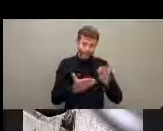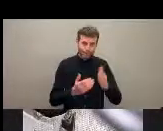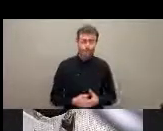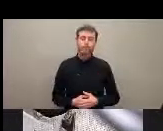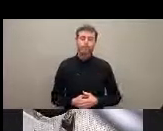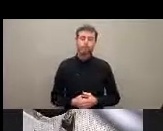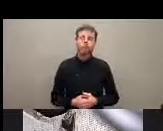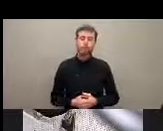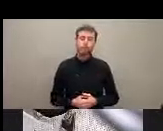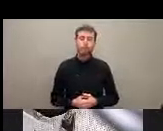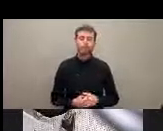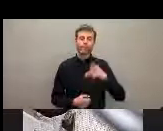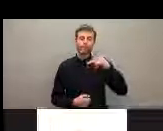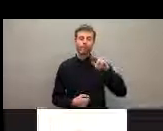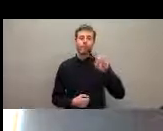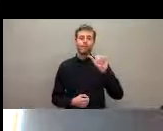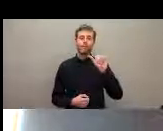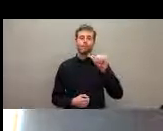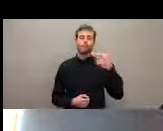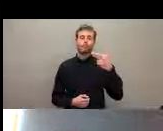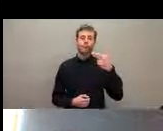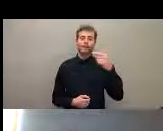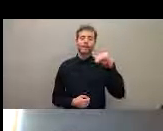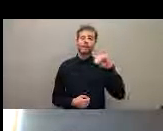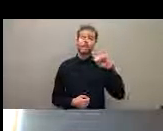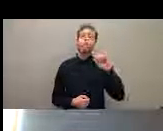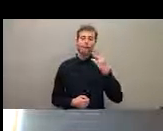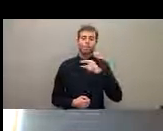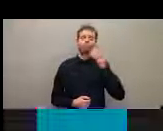Thank you, Rosário, and I just want to apologize because I'm having